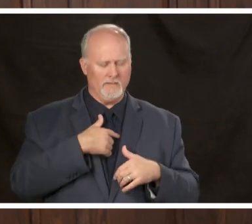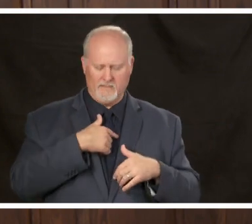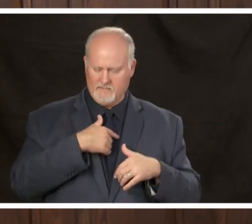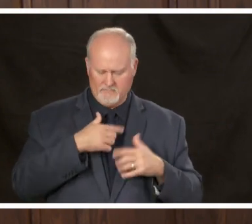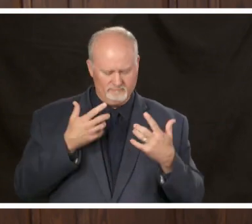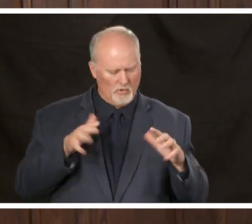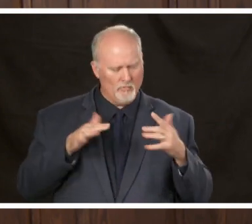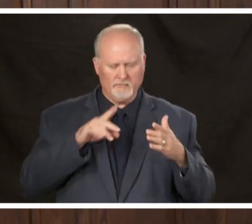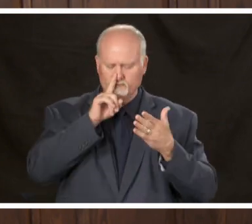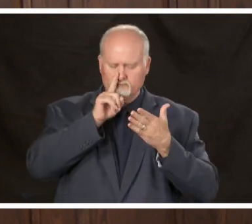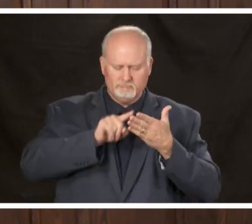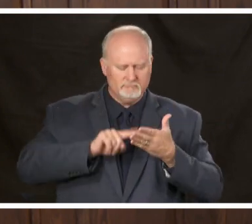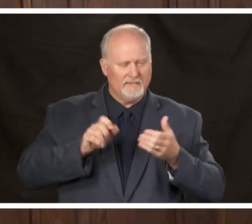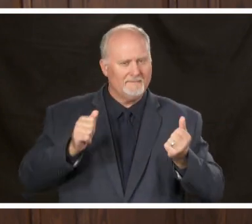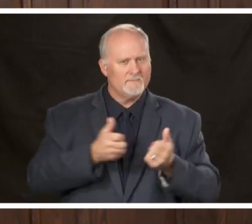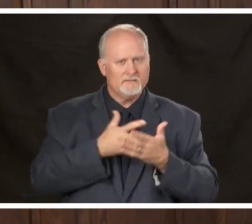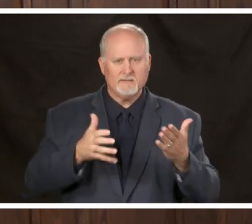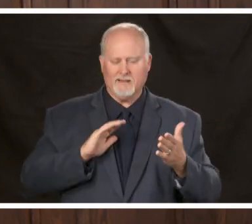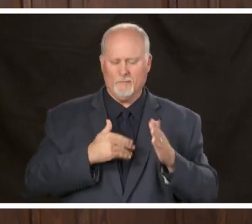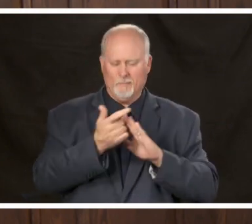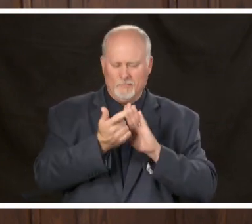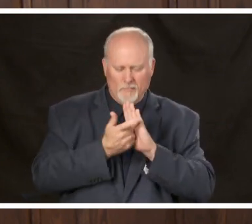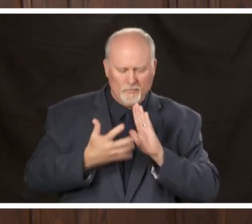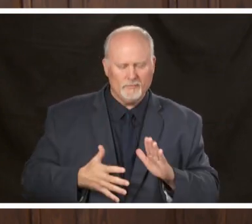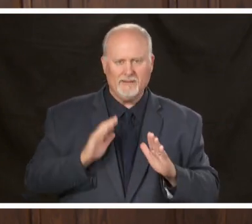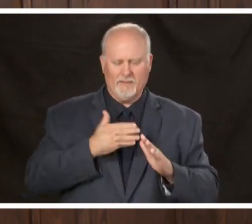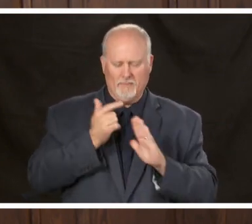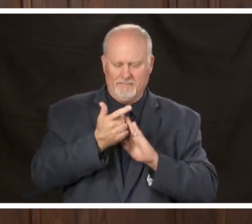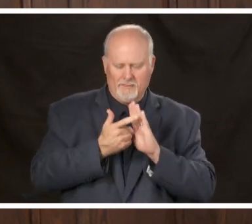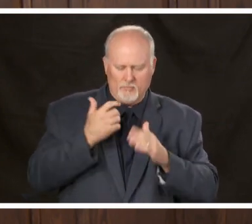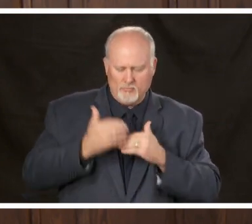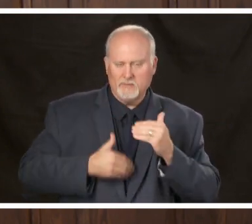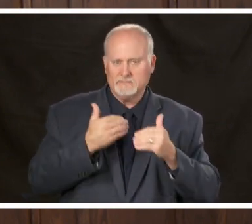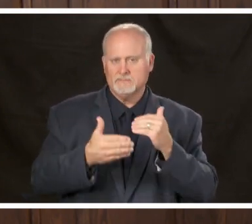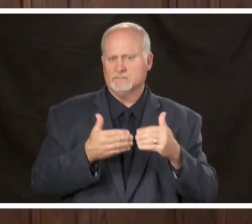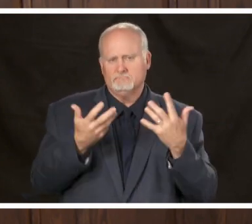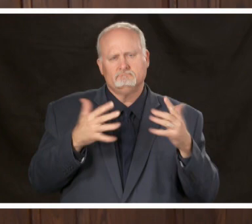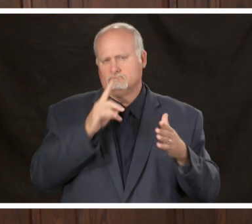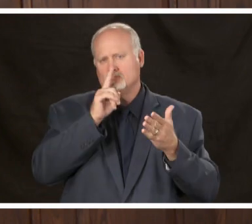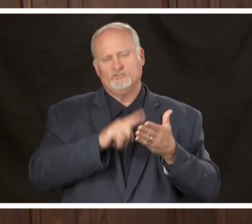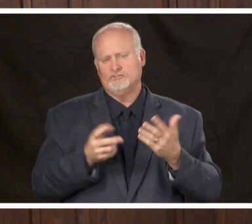related to our lawyers and a legal process in addition to that the city of